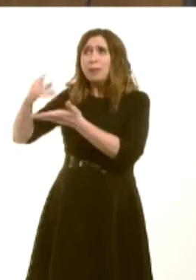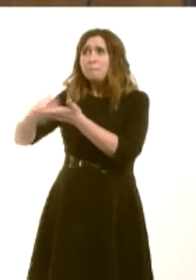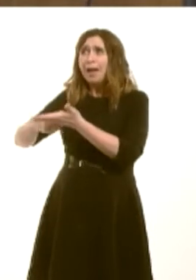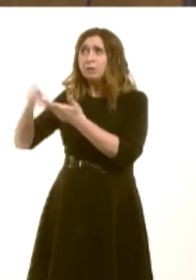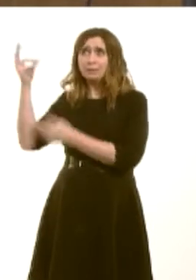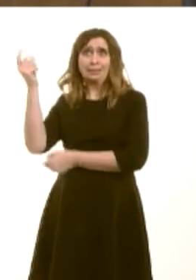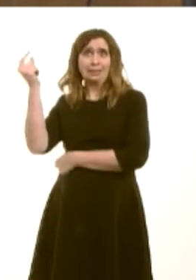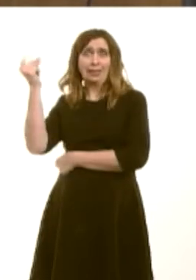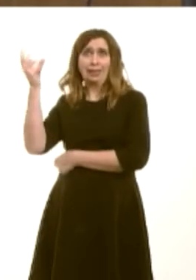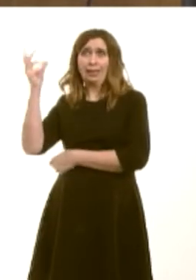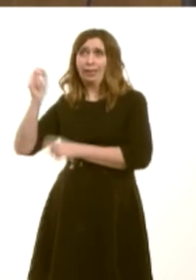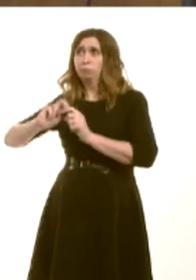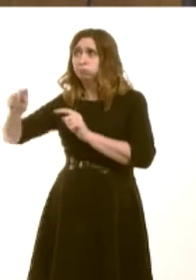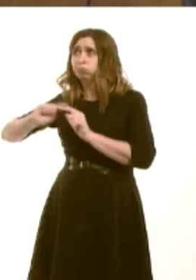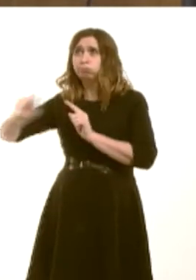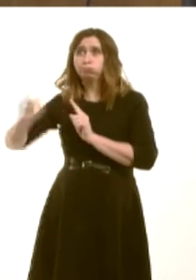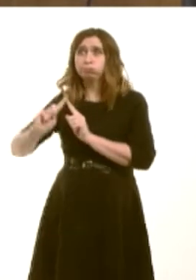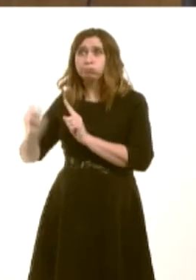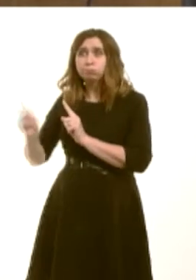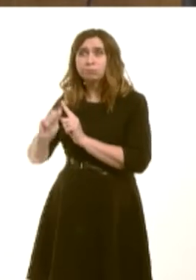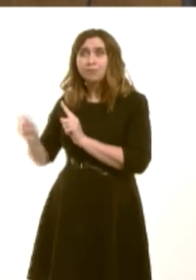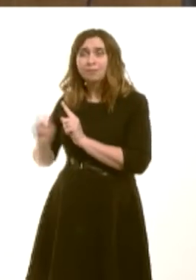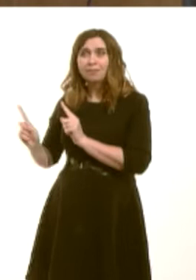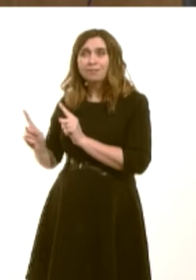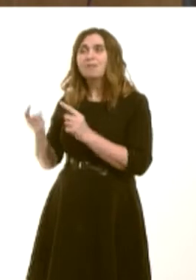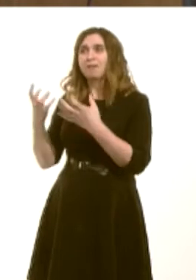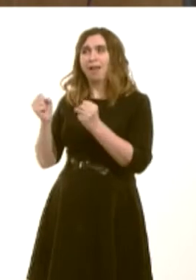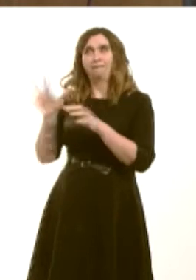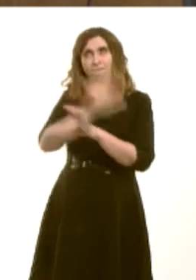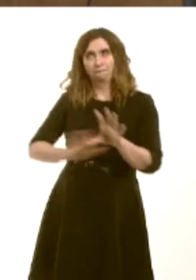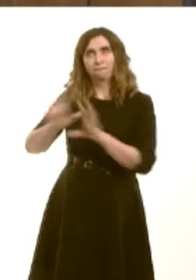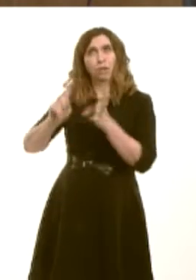the health service, so it is something that is commonly used across the whole of the UK.